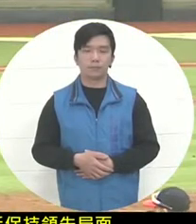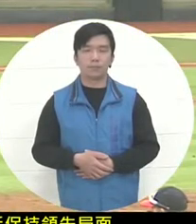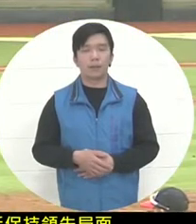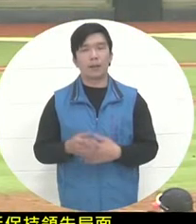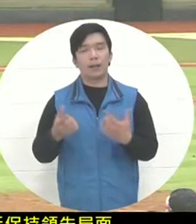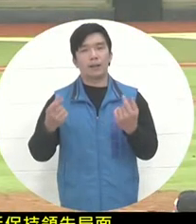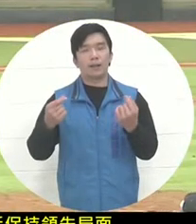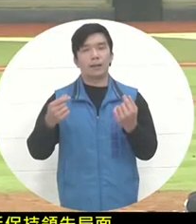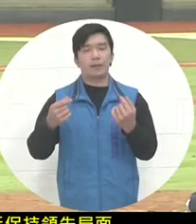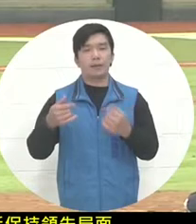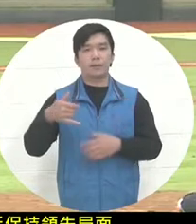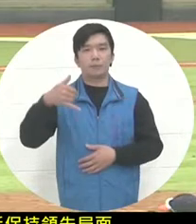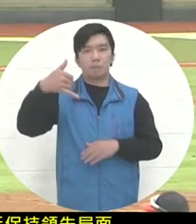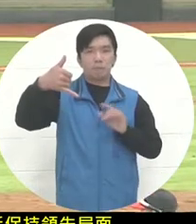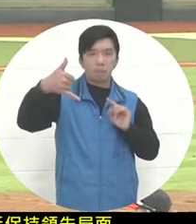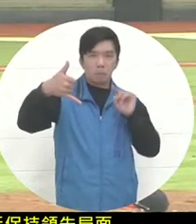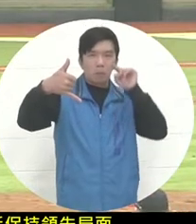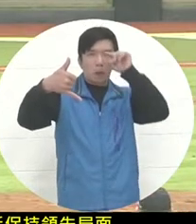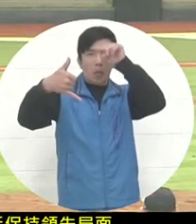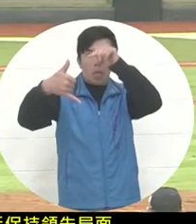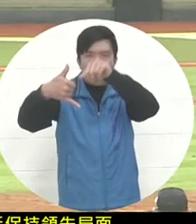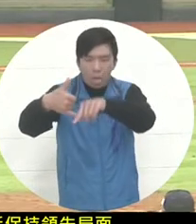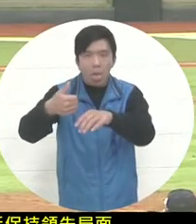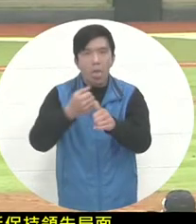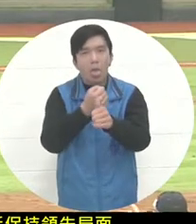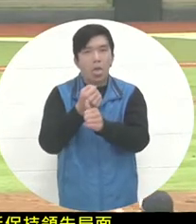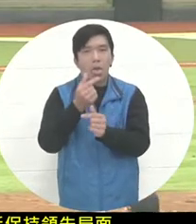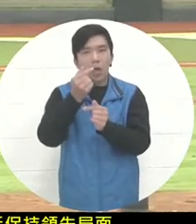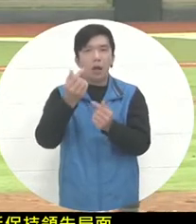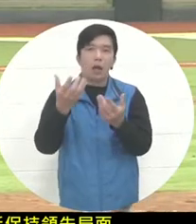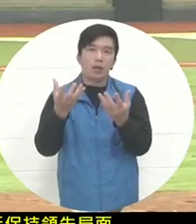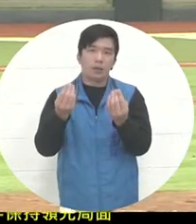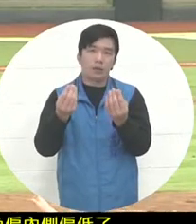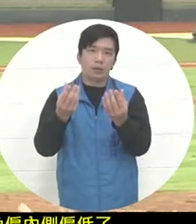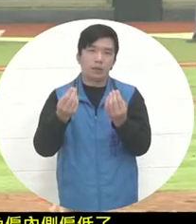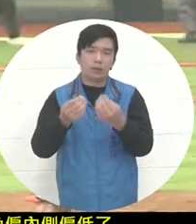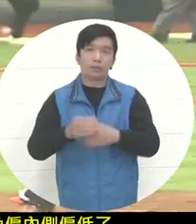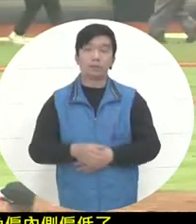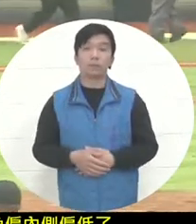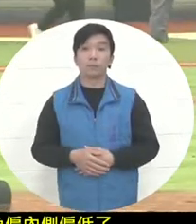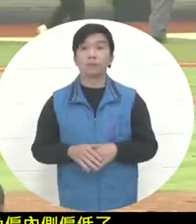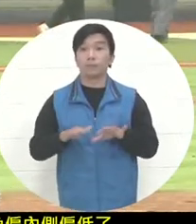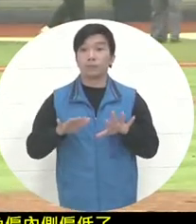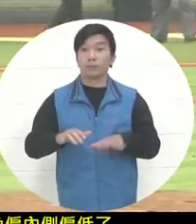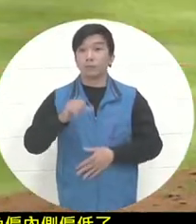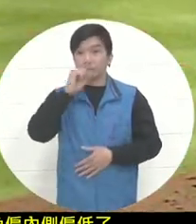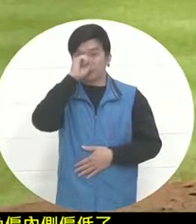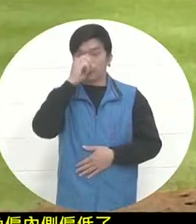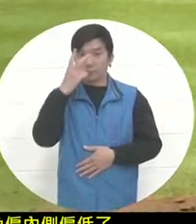It was also a ball that was not controlled well. So at this time, the number of good balls and three bad